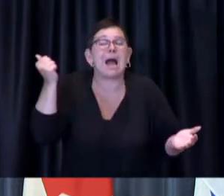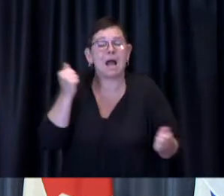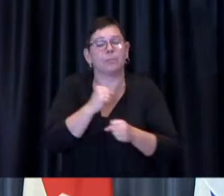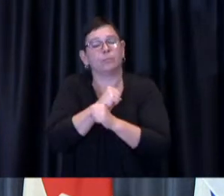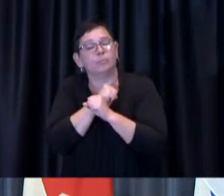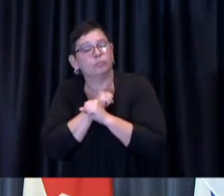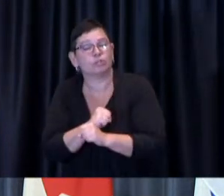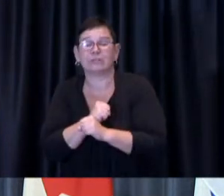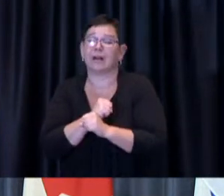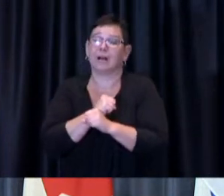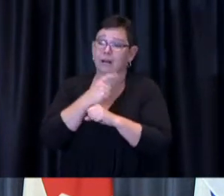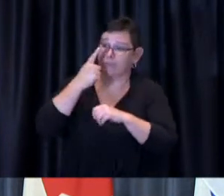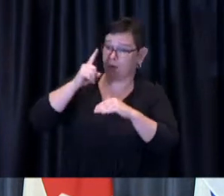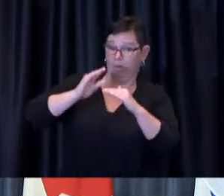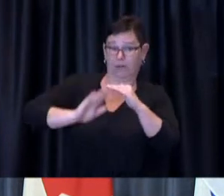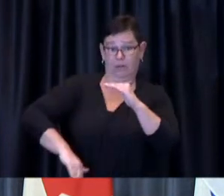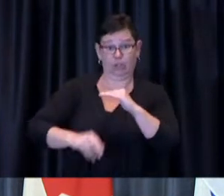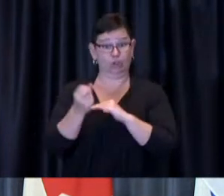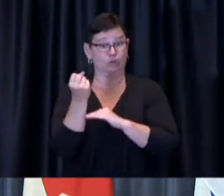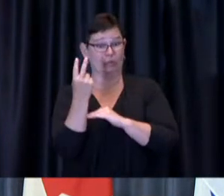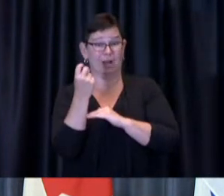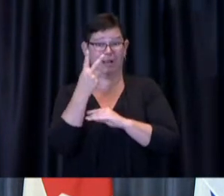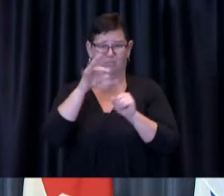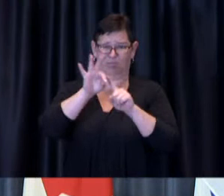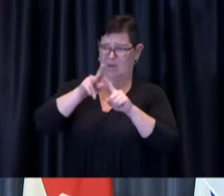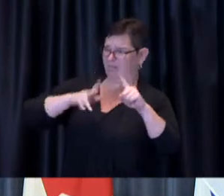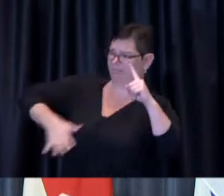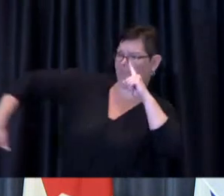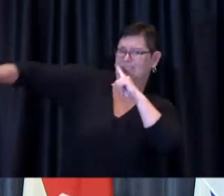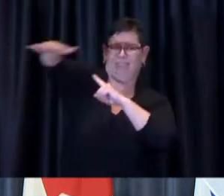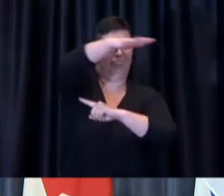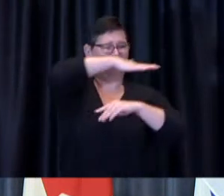is for everyone who's over 12 to get vaccinated.